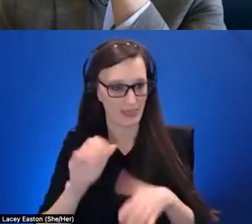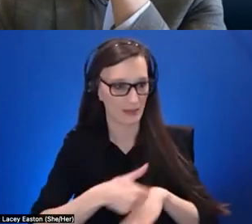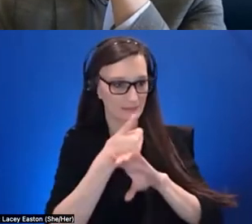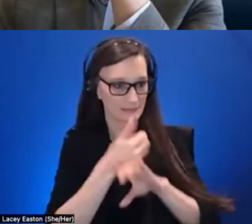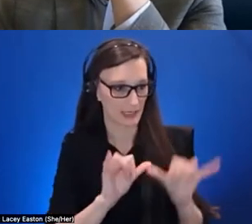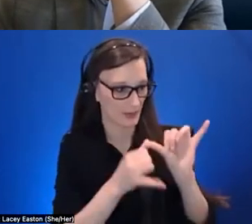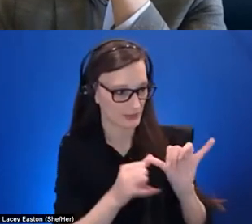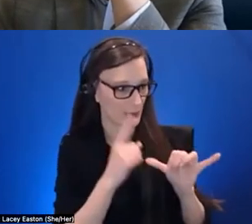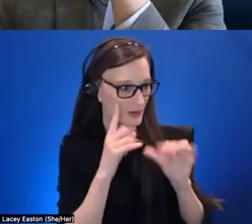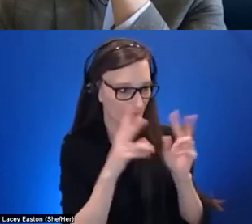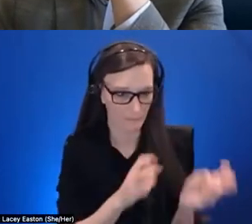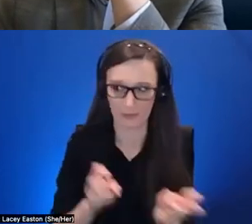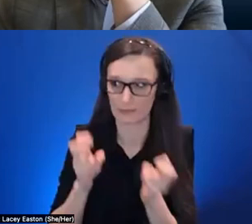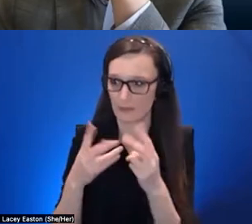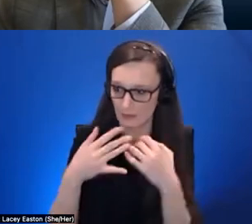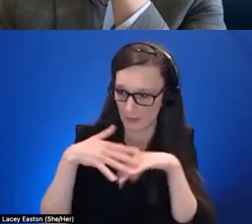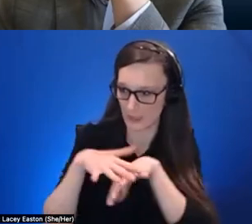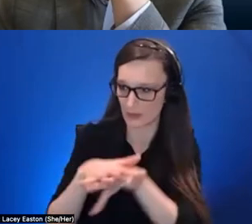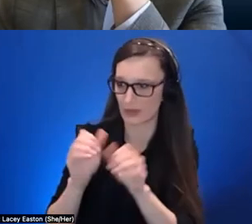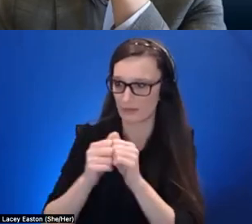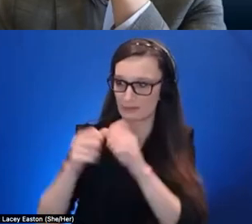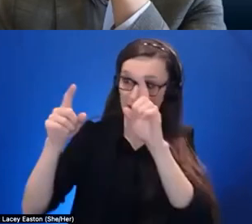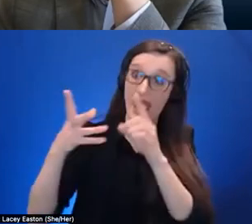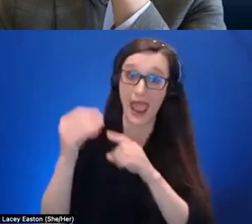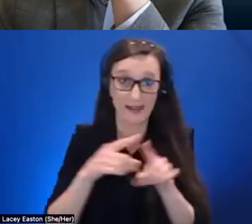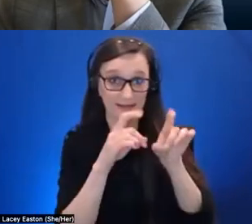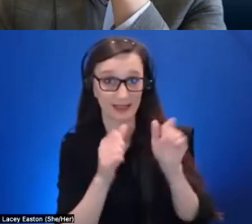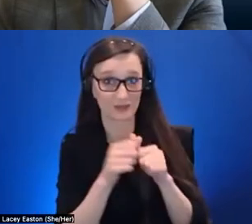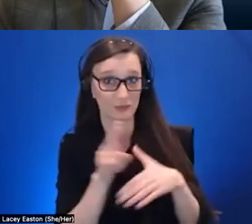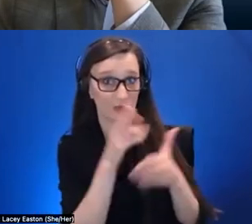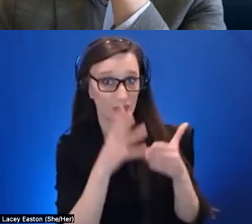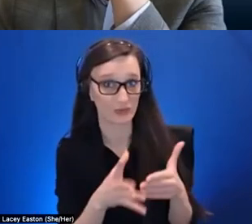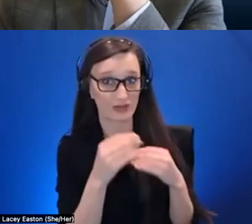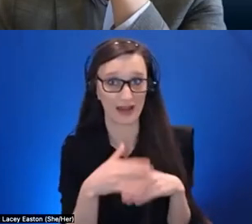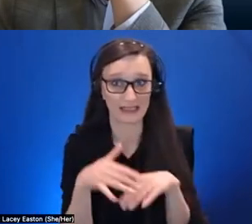integrate them into it and testing with one users and iterate like in in professional settings like